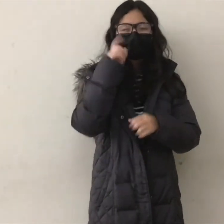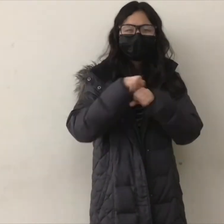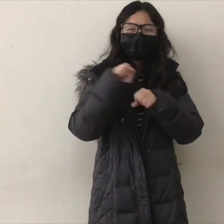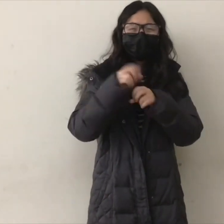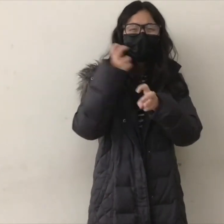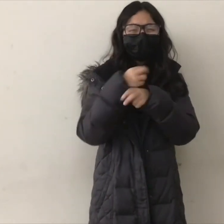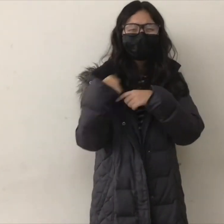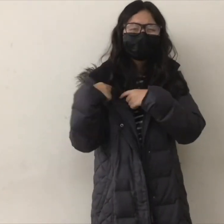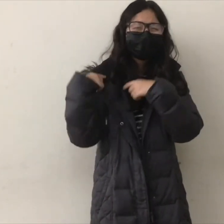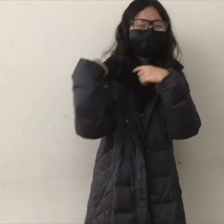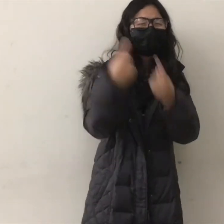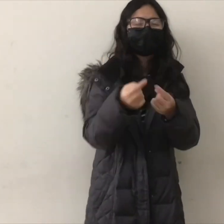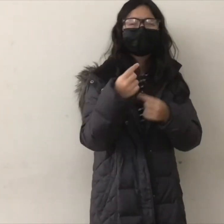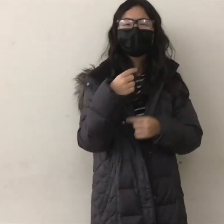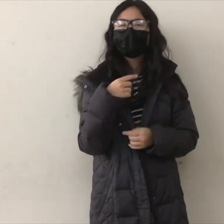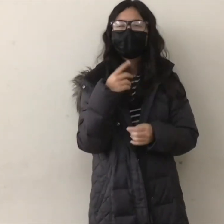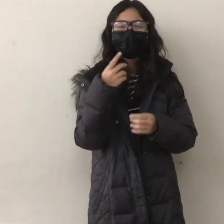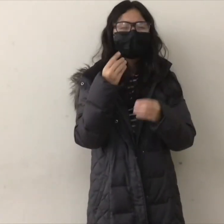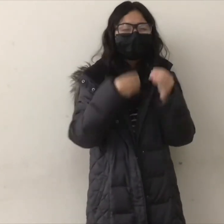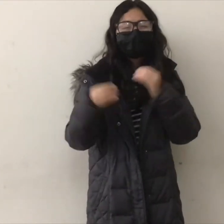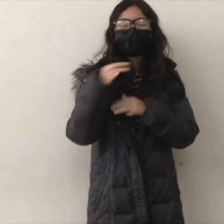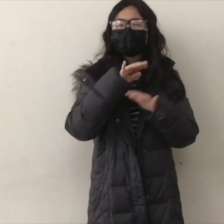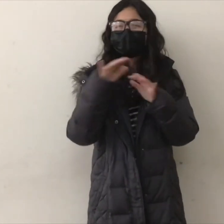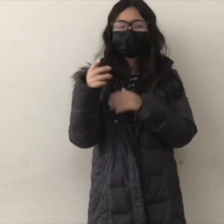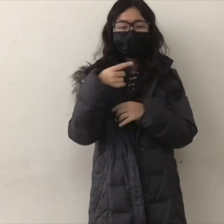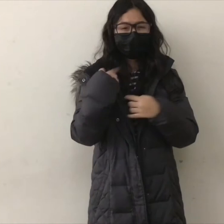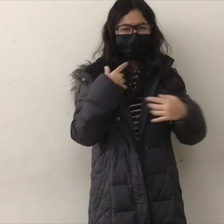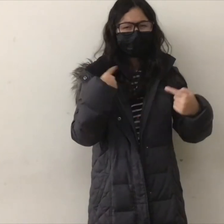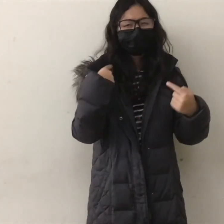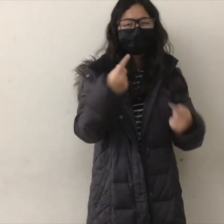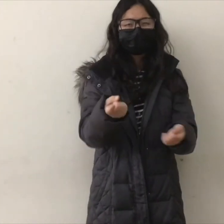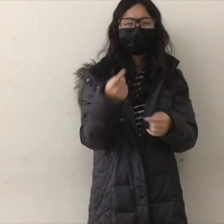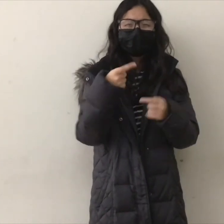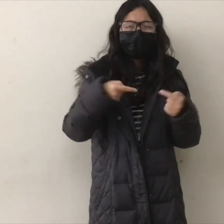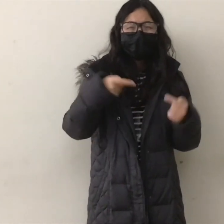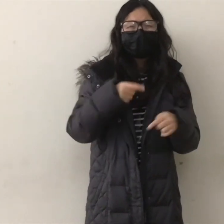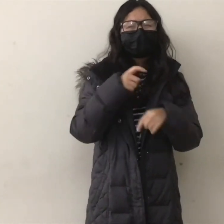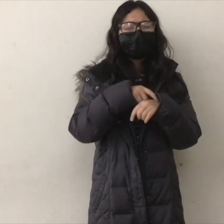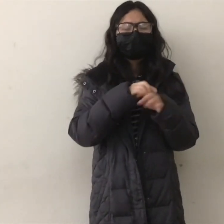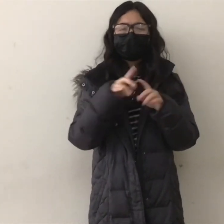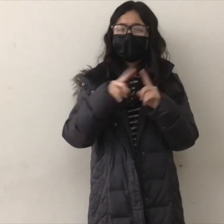Anyways I'm thankful for all the hard work I've been able to put in for school and